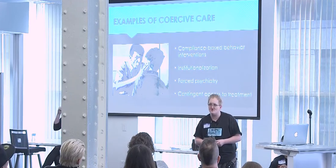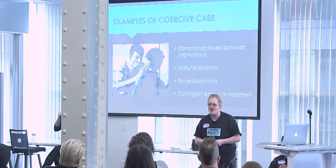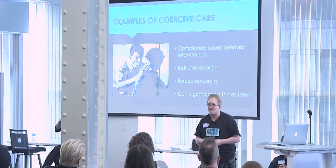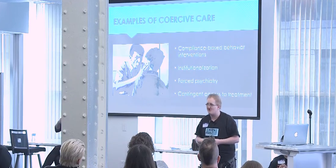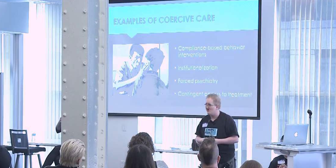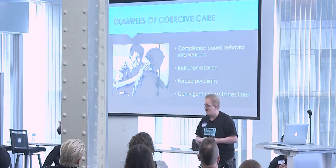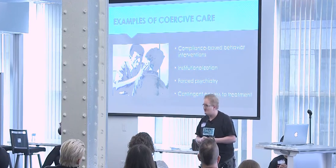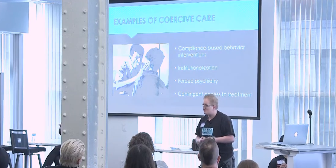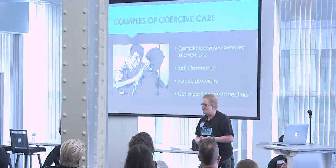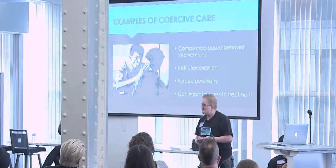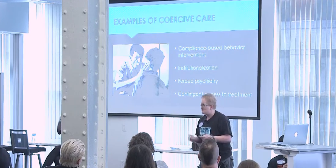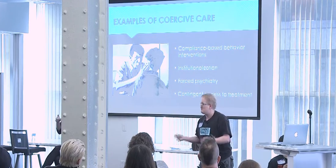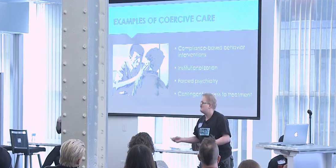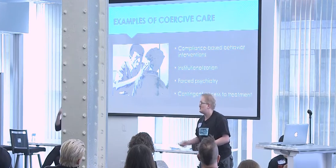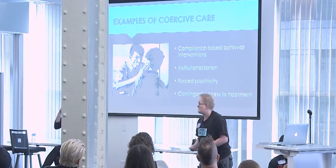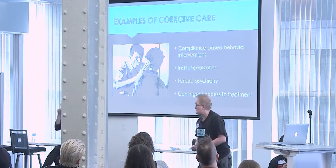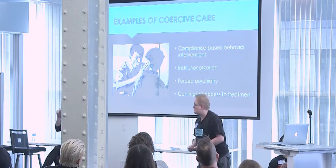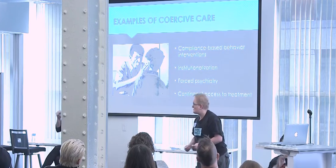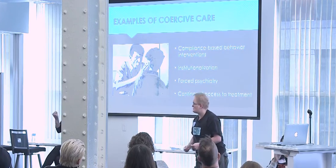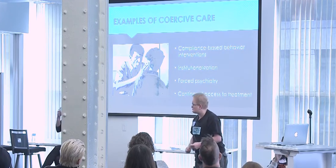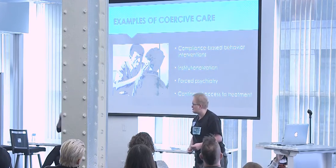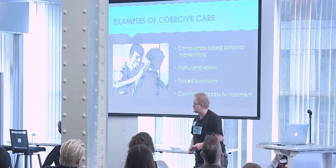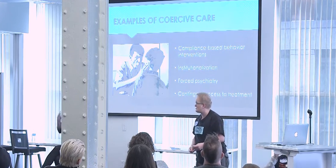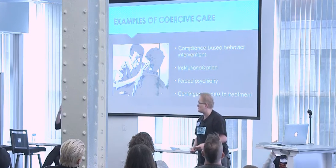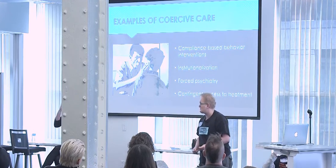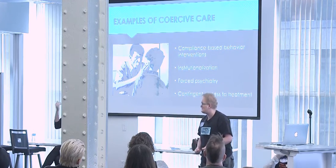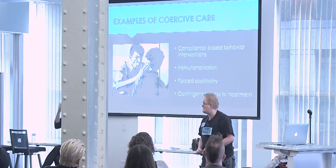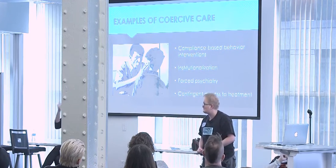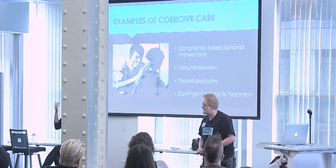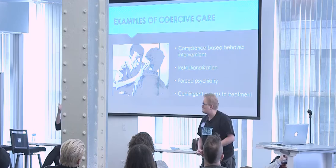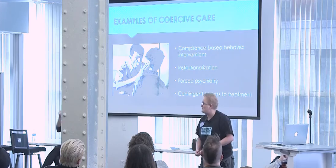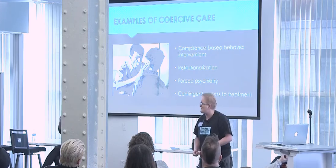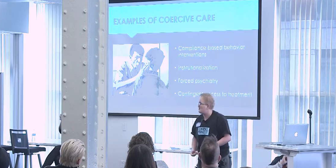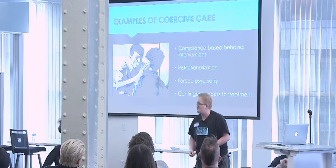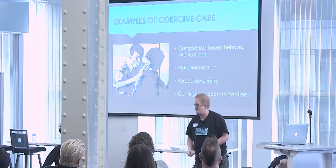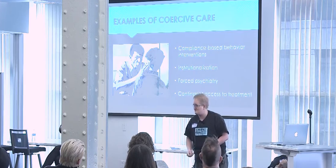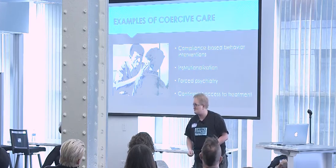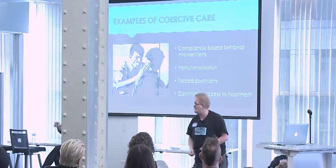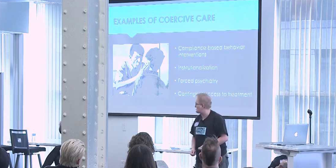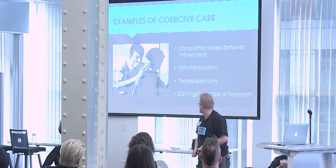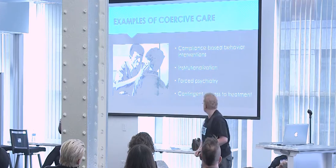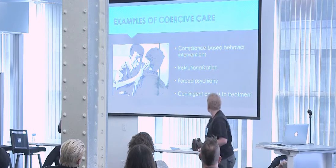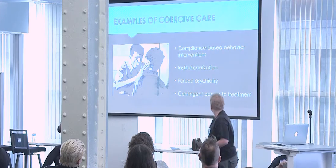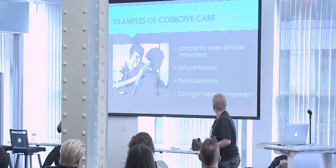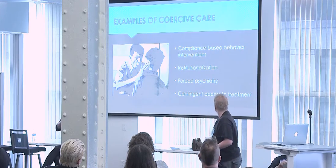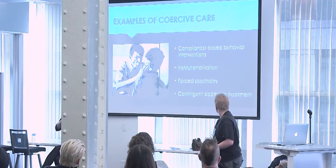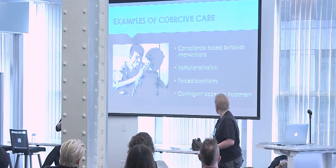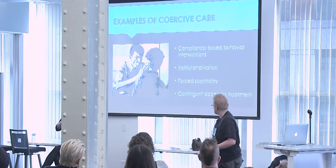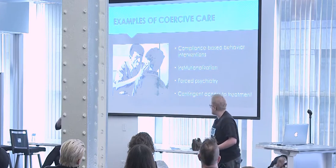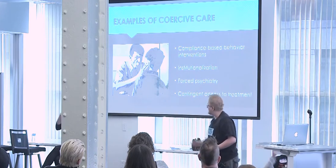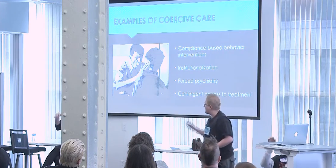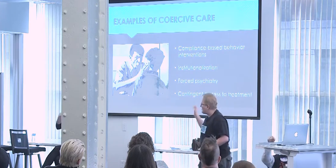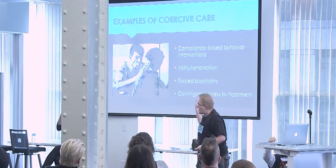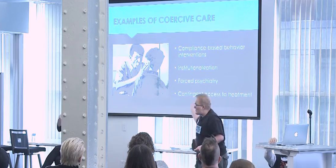it's nothing to sniff at and force on somebody, especially in an institutional context.